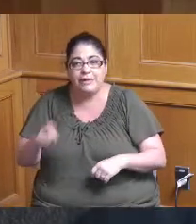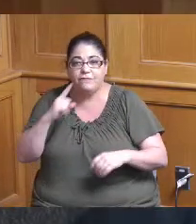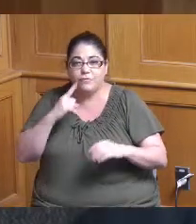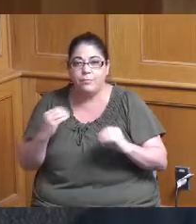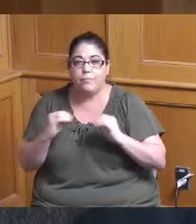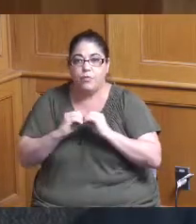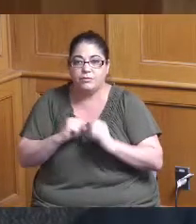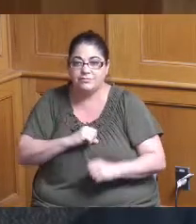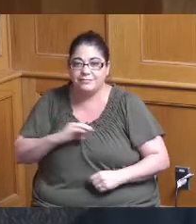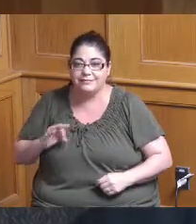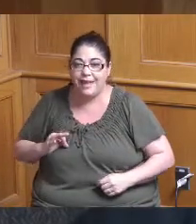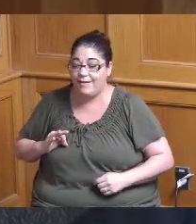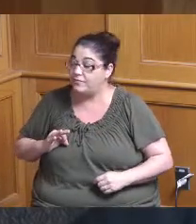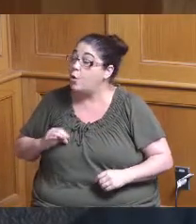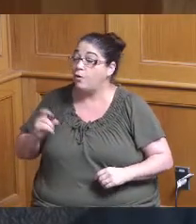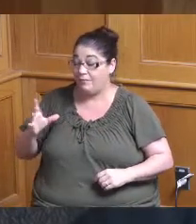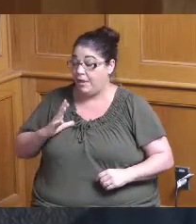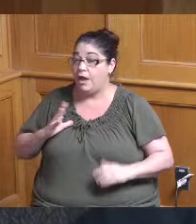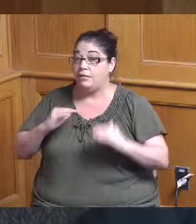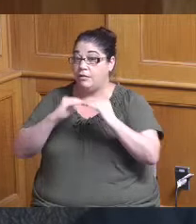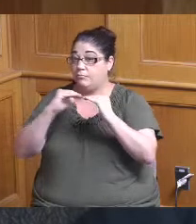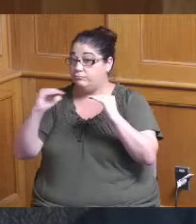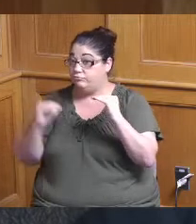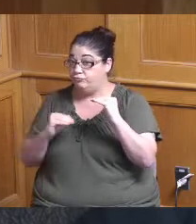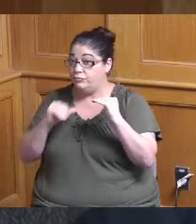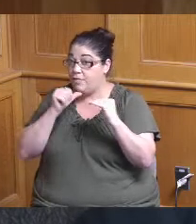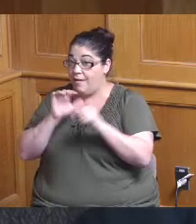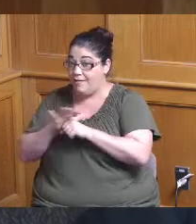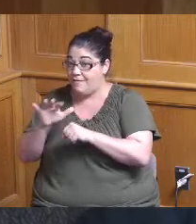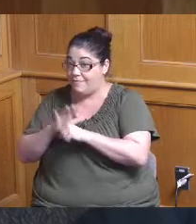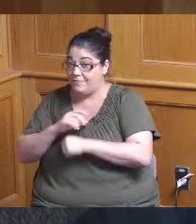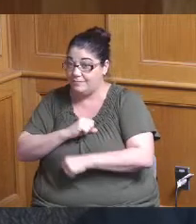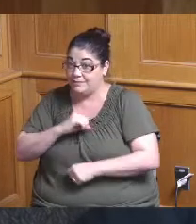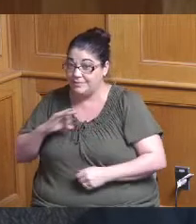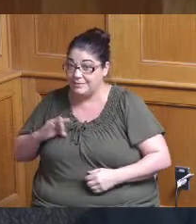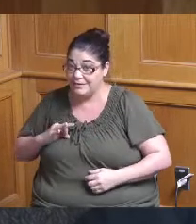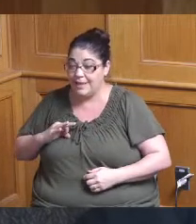to level set where are we on staffing because you came in last time with the operating budget